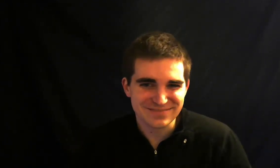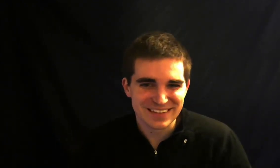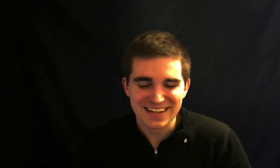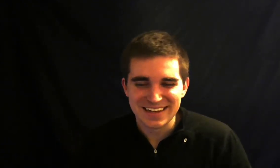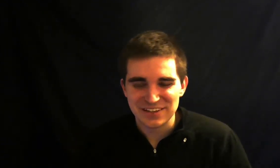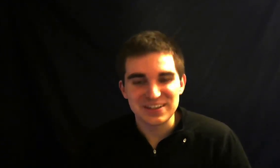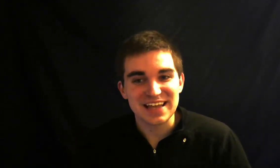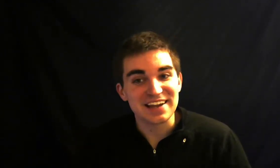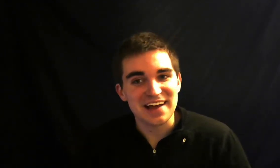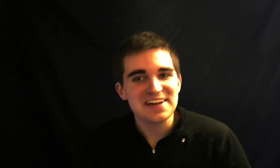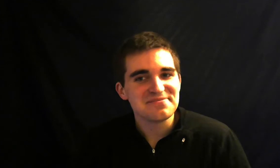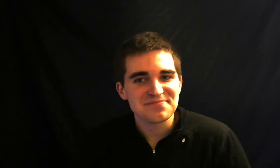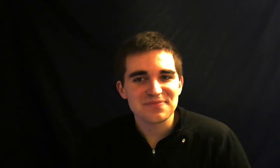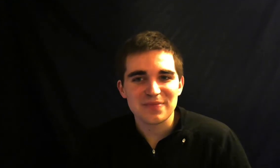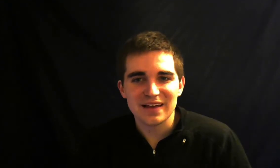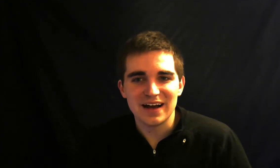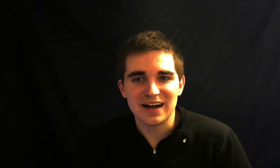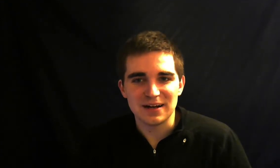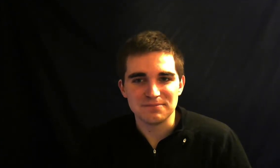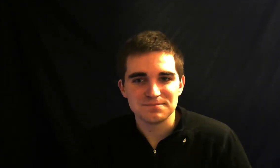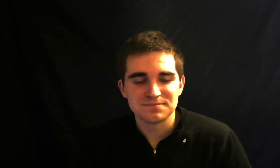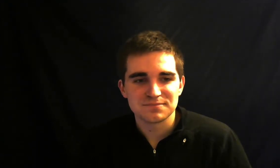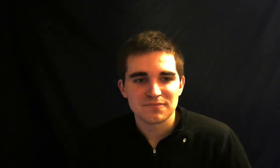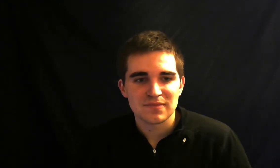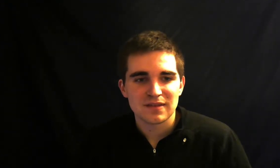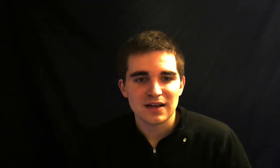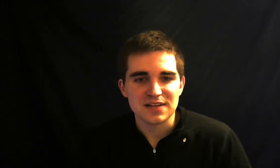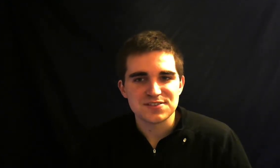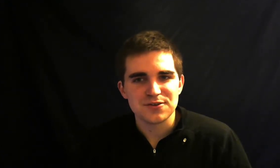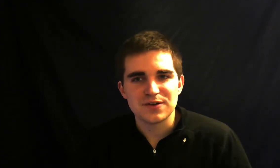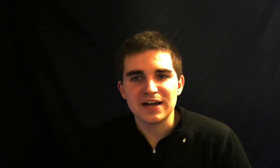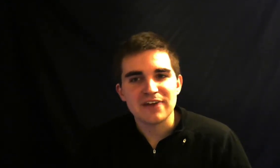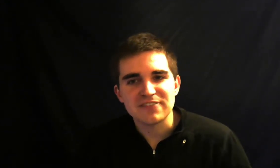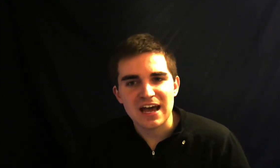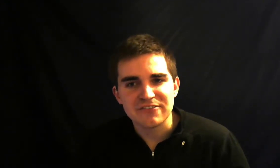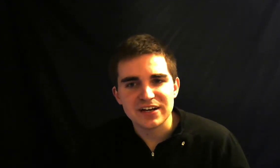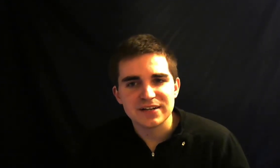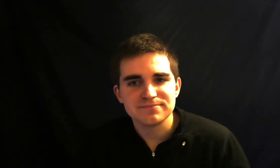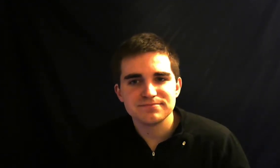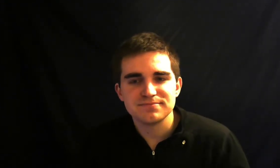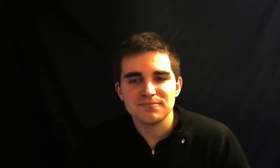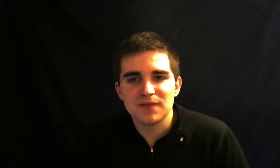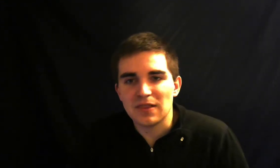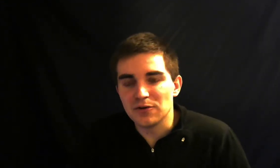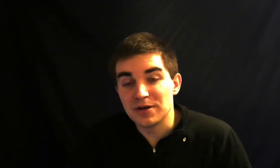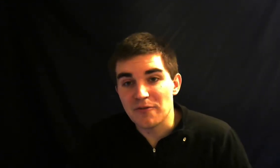you'll get that a lot and so you kind of have to have a little bit of a back and